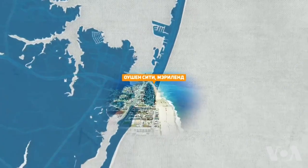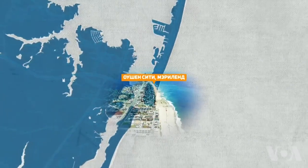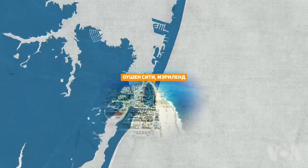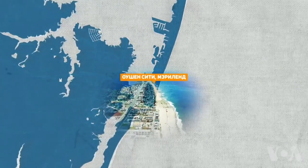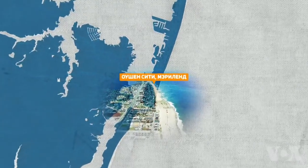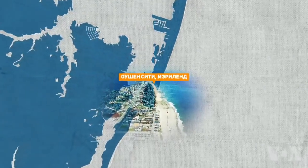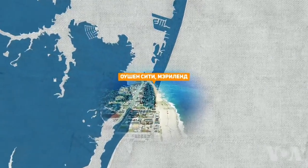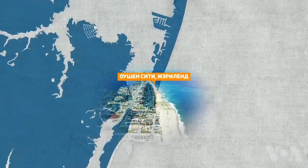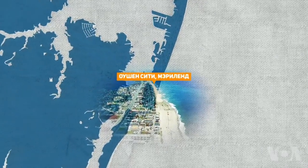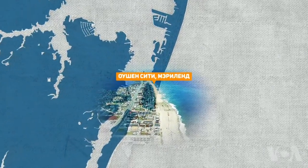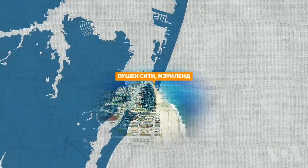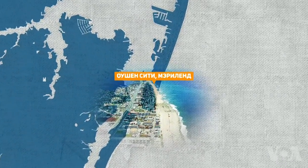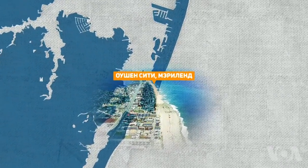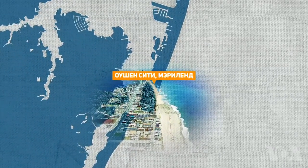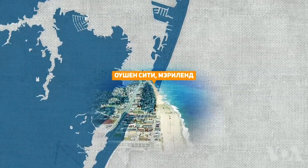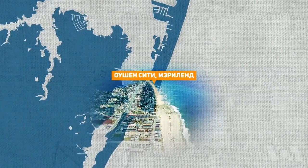[Ocean City, Maryland]